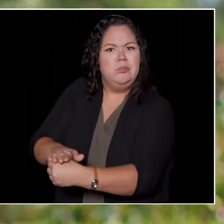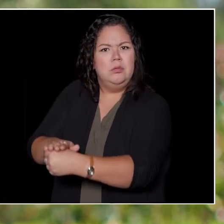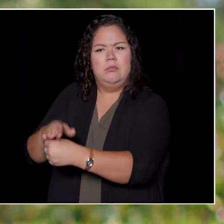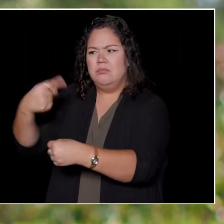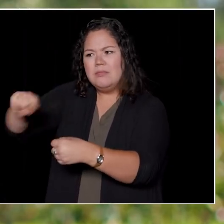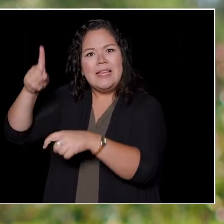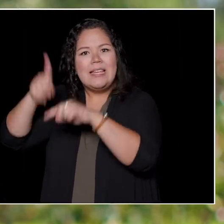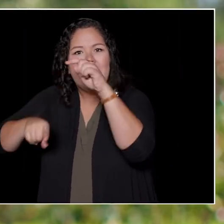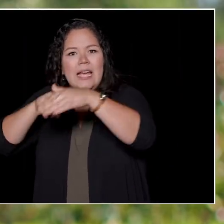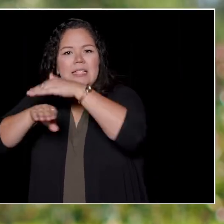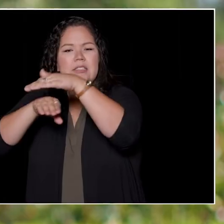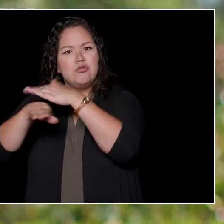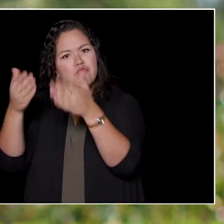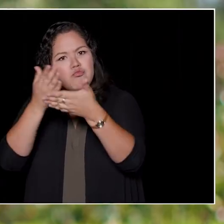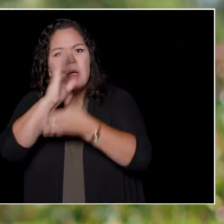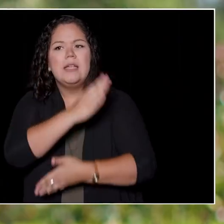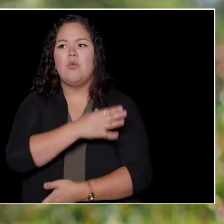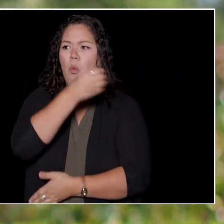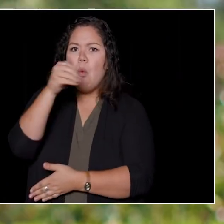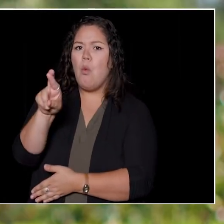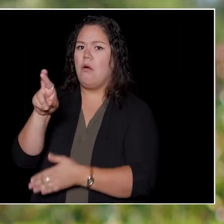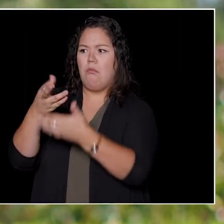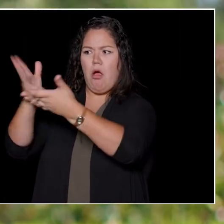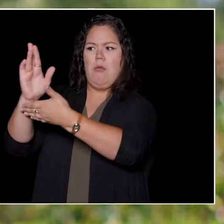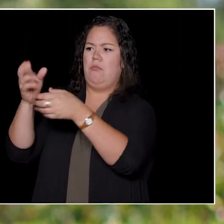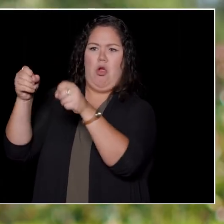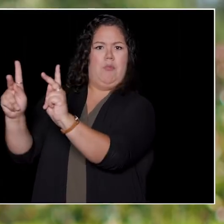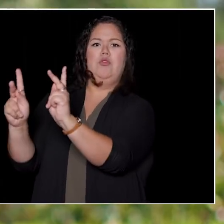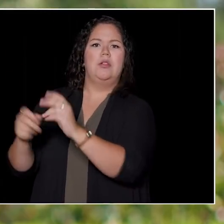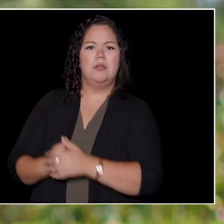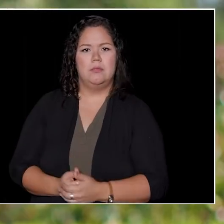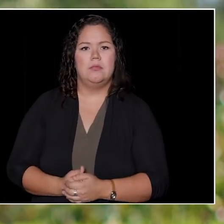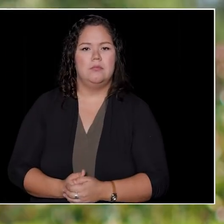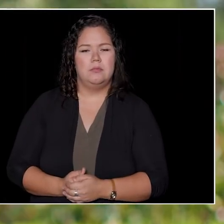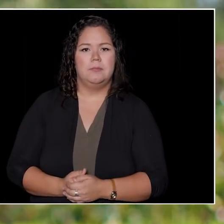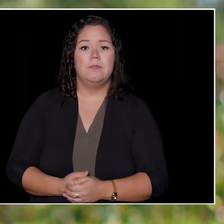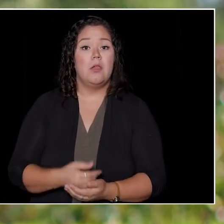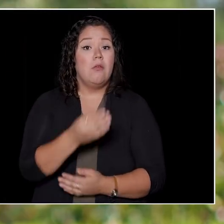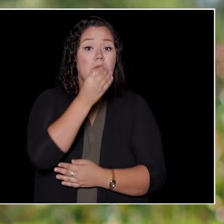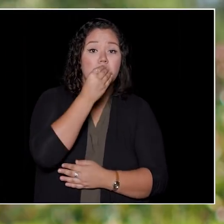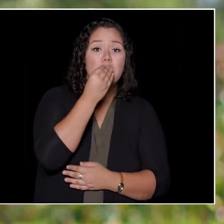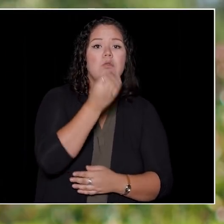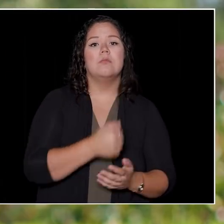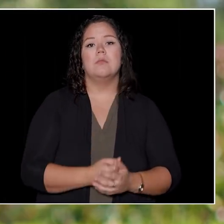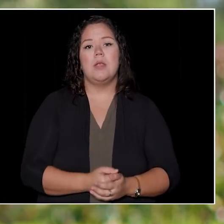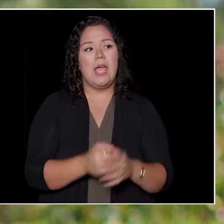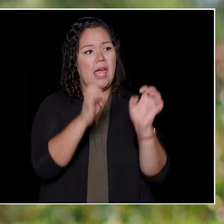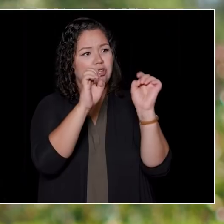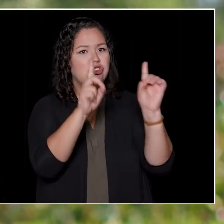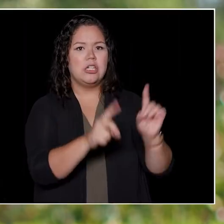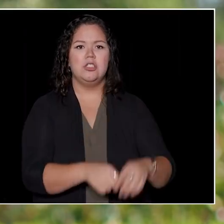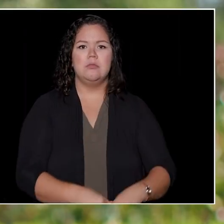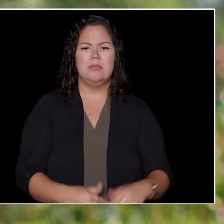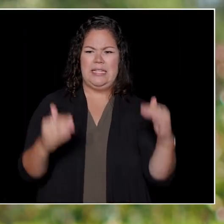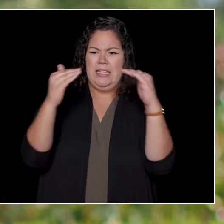to equal rights and equal opportunities. Food, education,